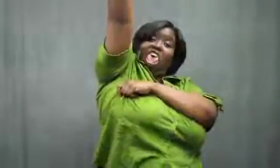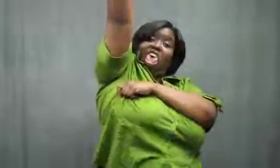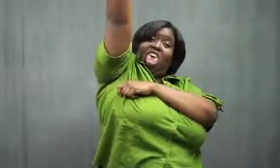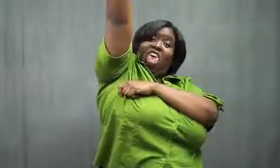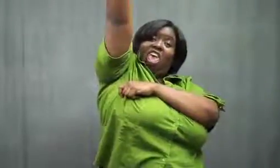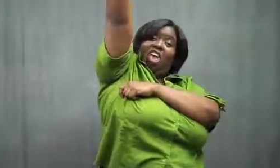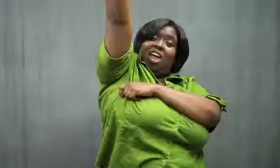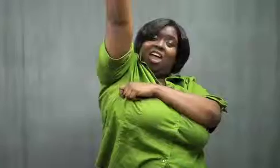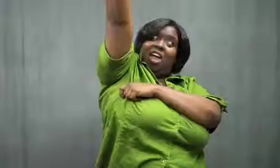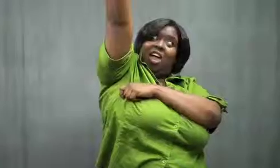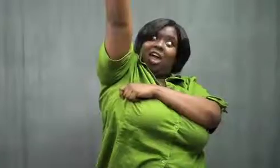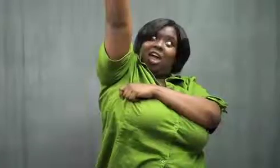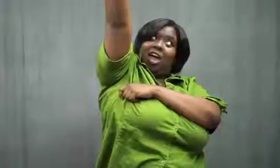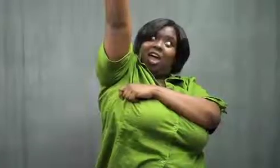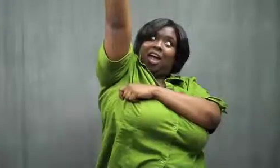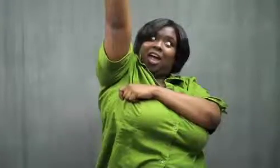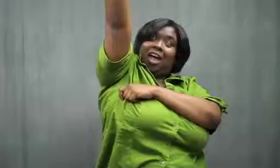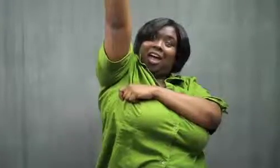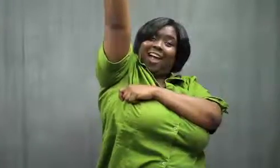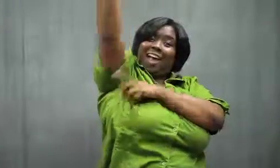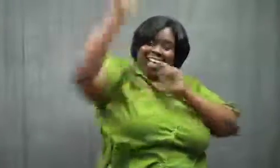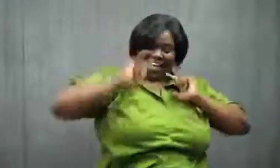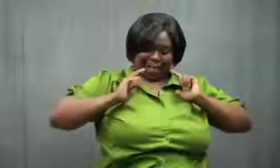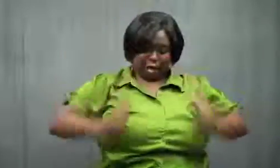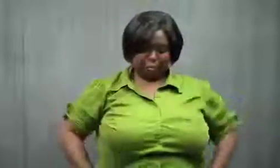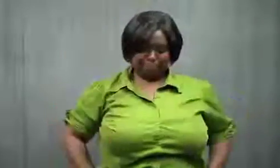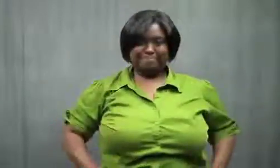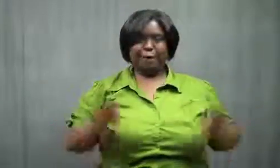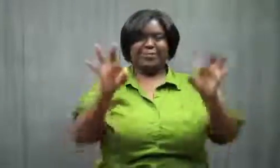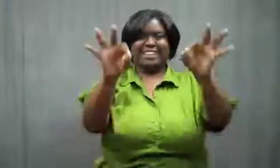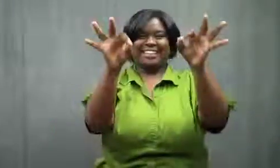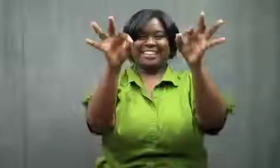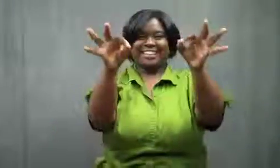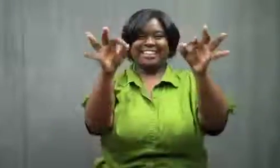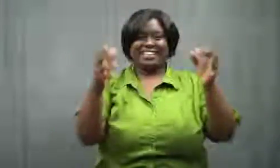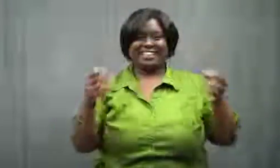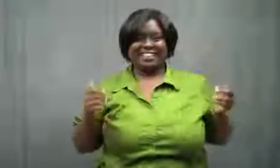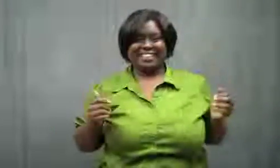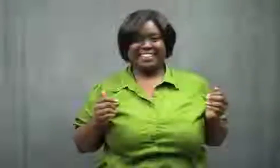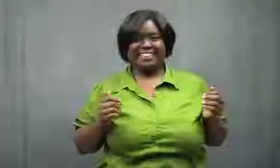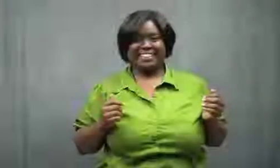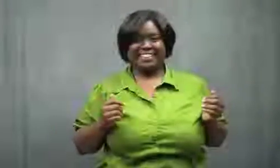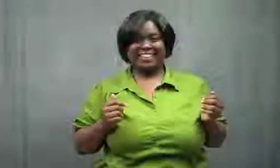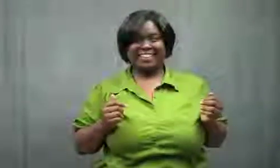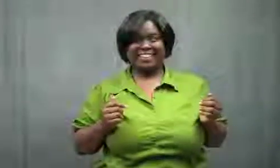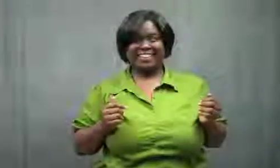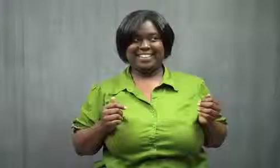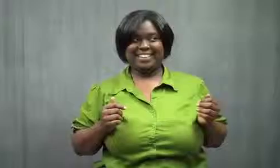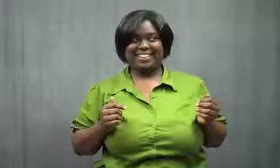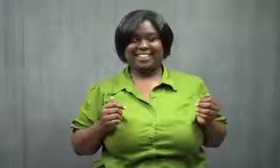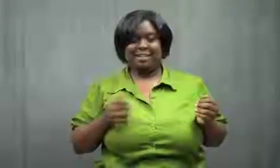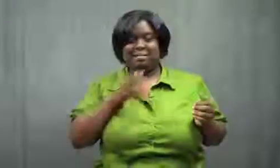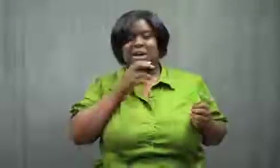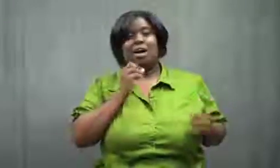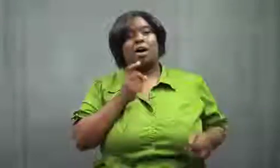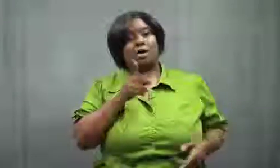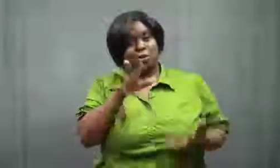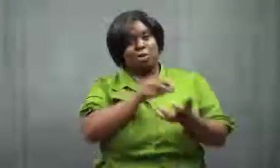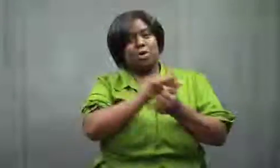I stood there. The top slid down and fit me perfectly. Nice.